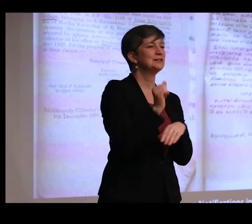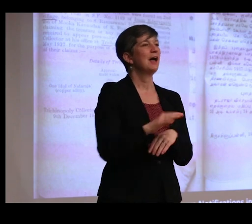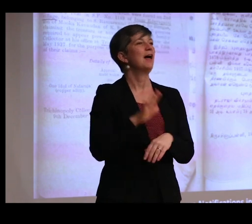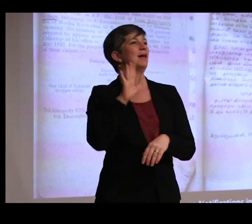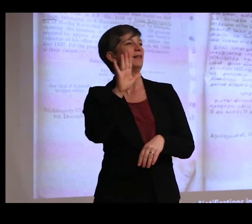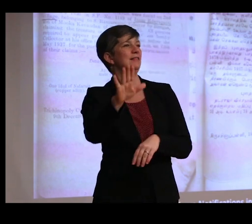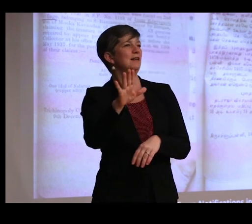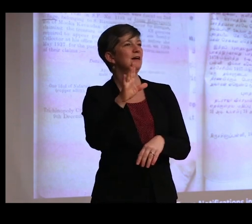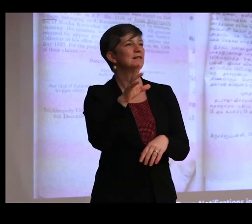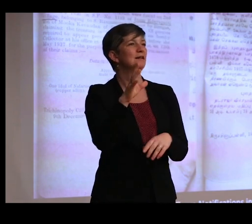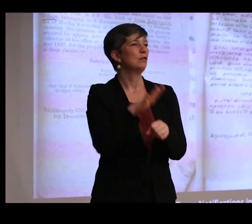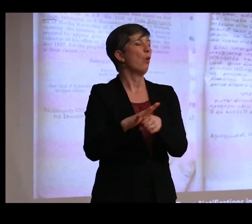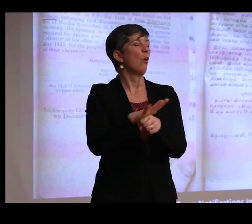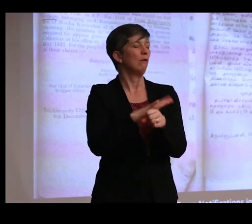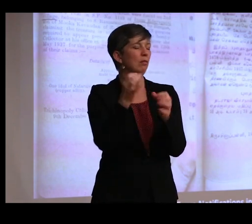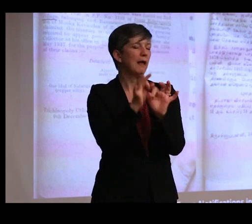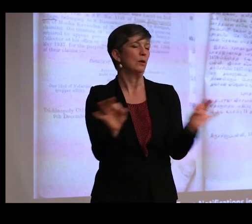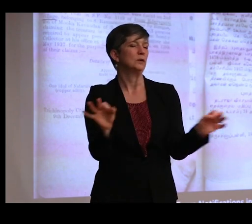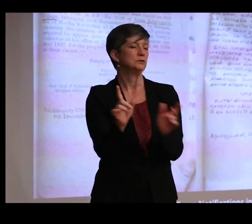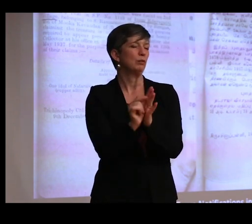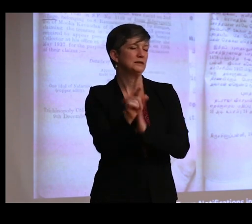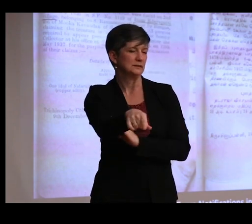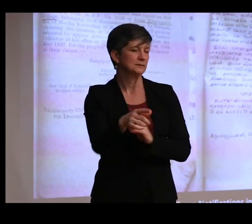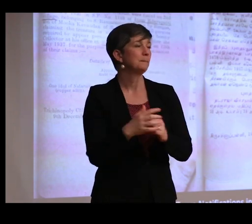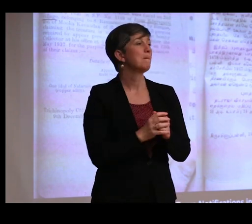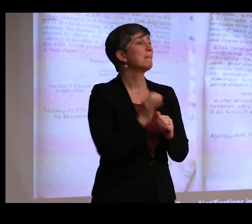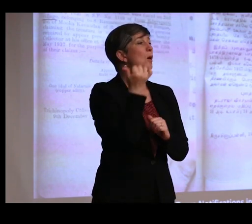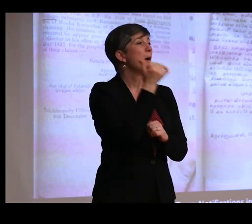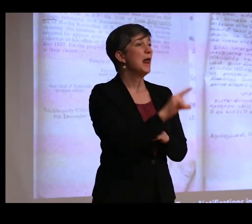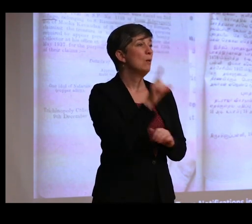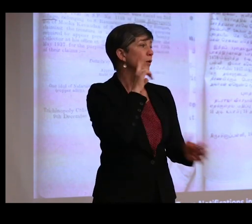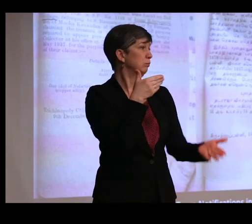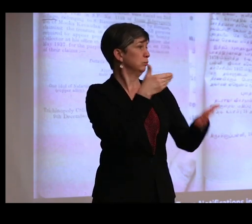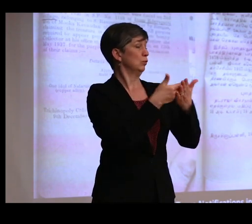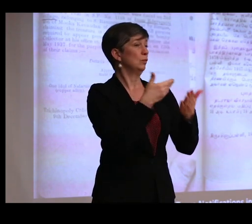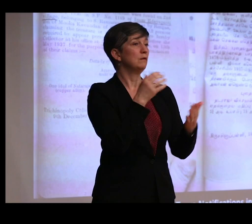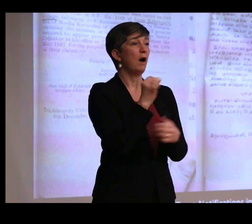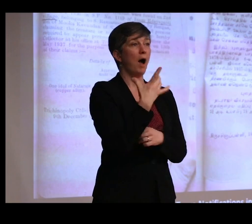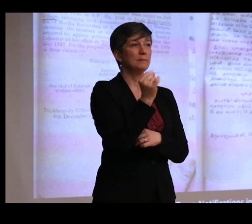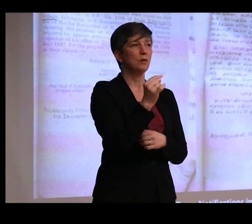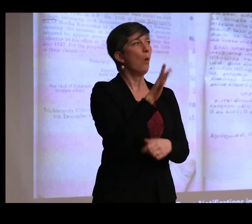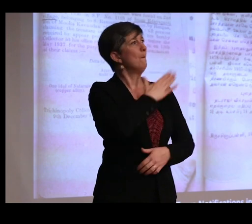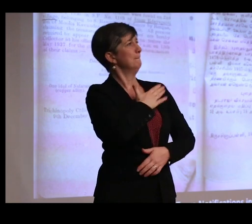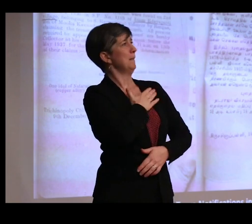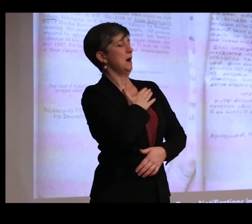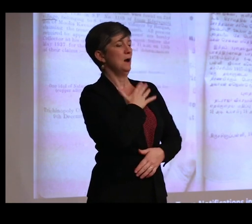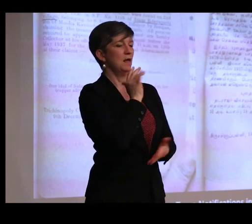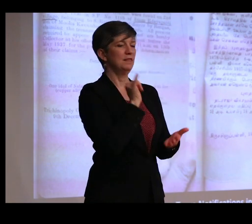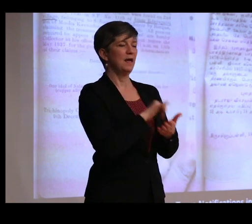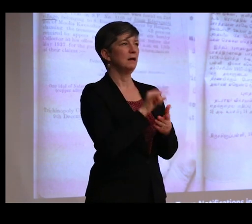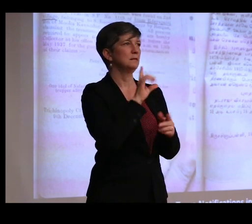press so that any local claimants who could prove that these objects belong to them-- and this is a whole other area